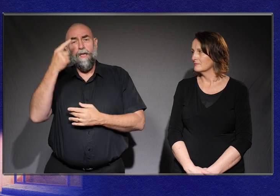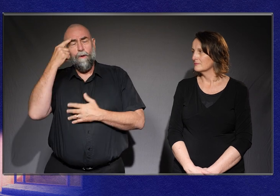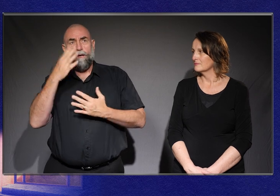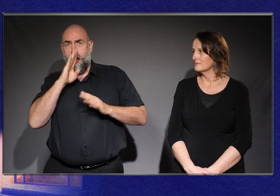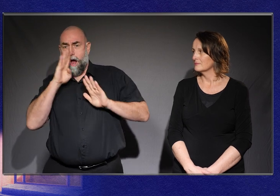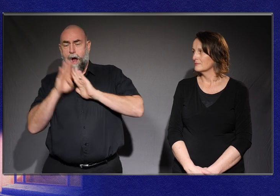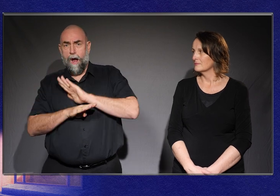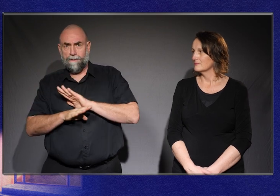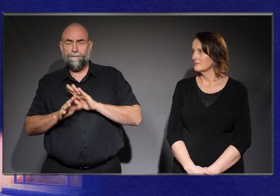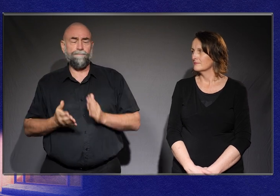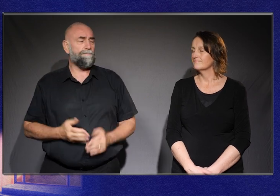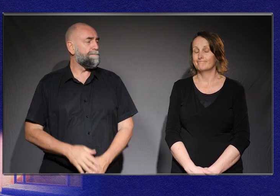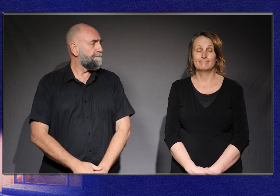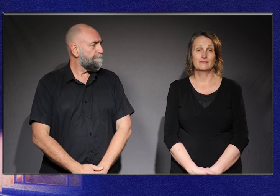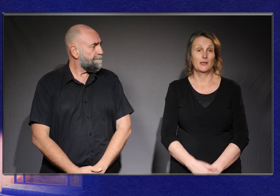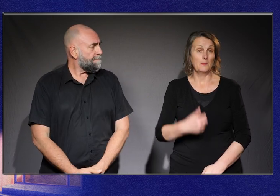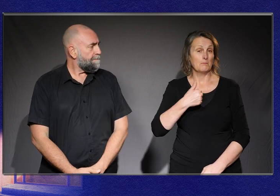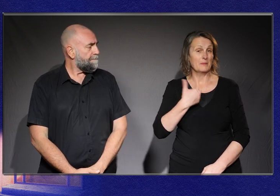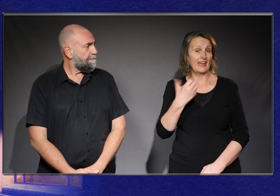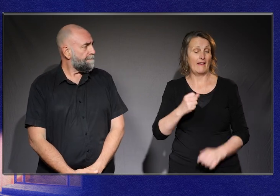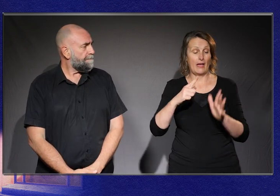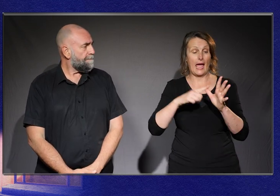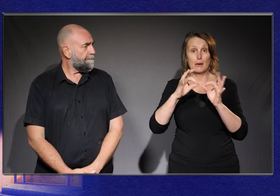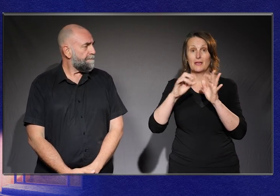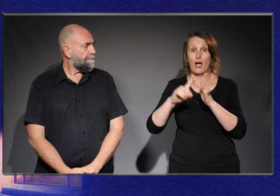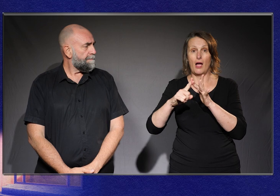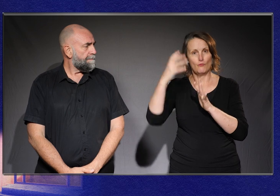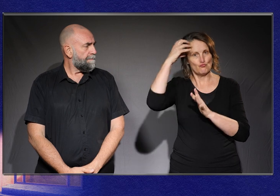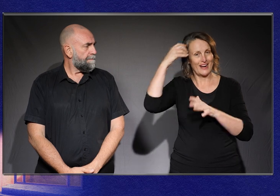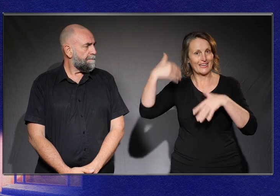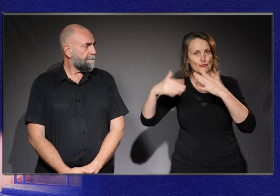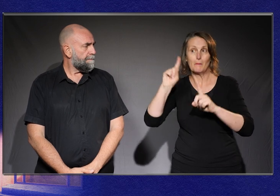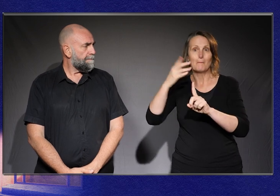Before my brain injury, I was quite involved in community and grassroots activism, and